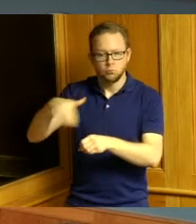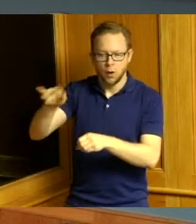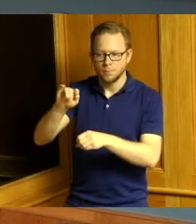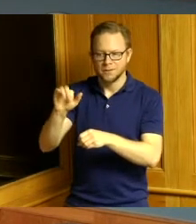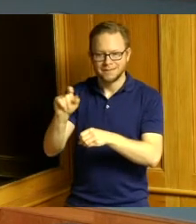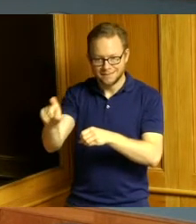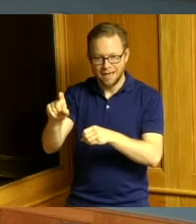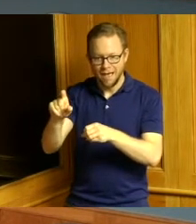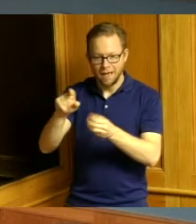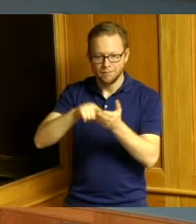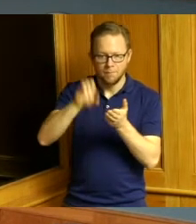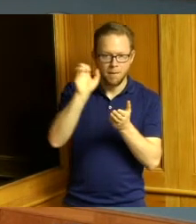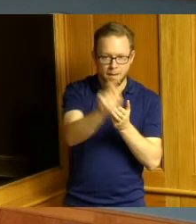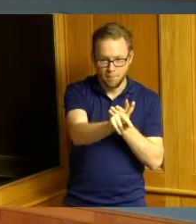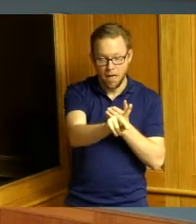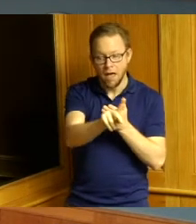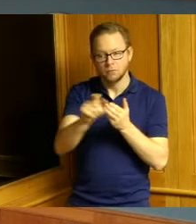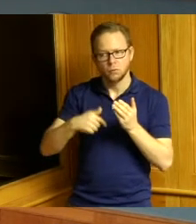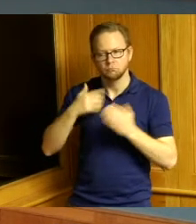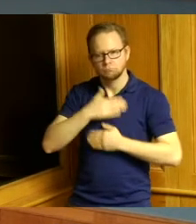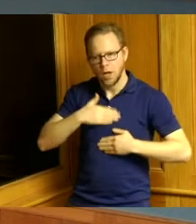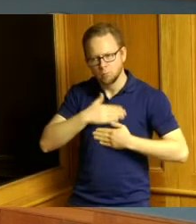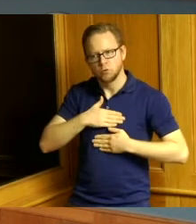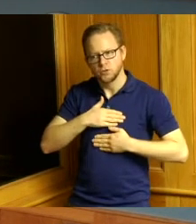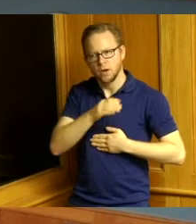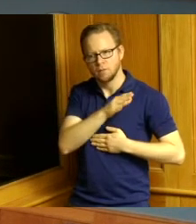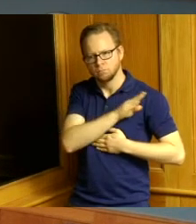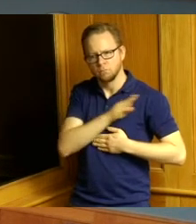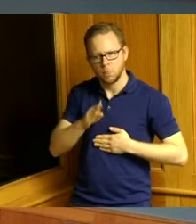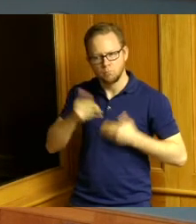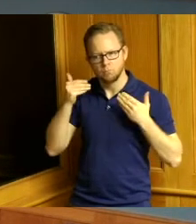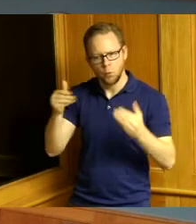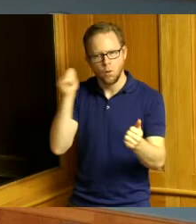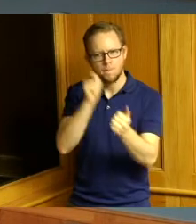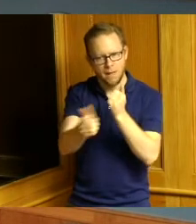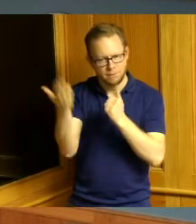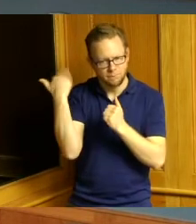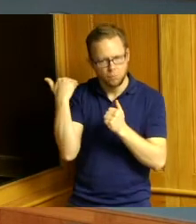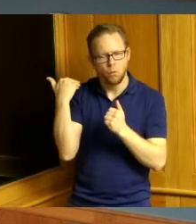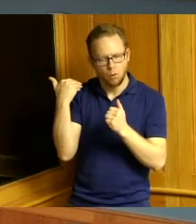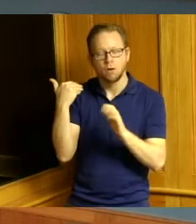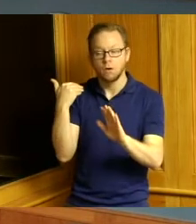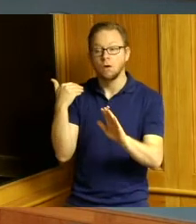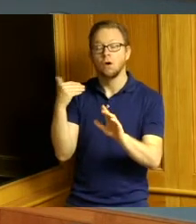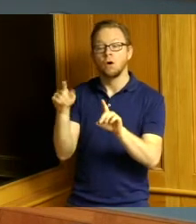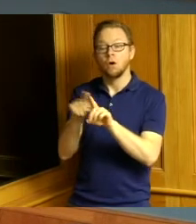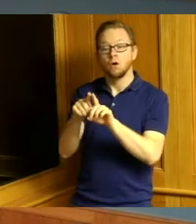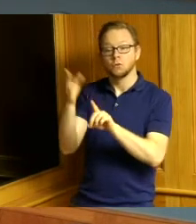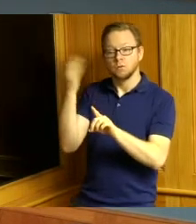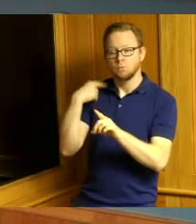unanimously did pass that and I also talked a little bit about the even the larger issue